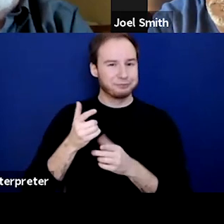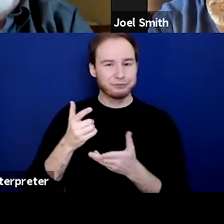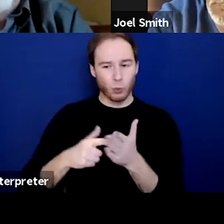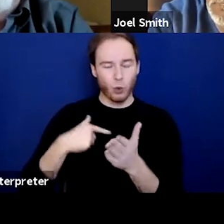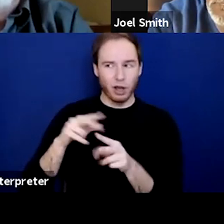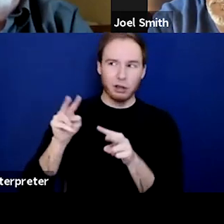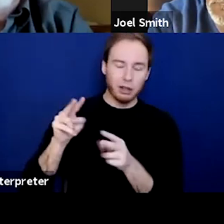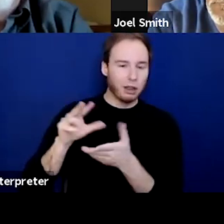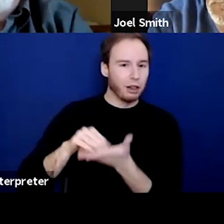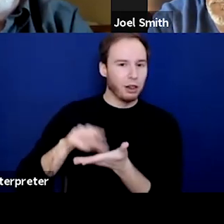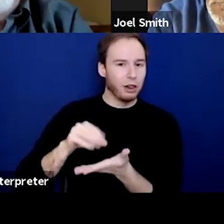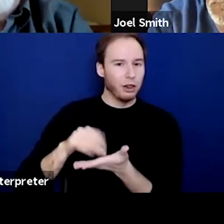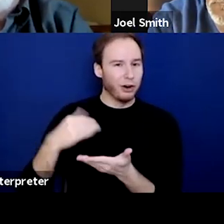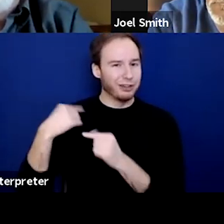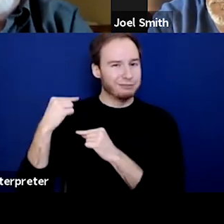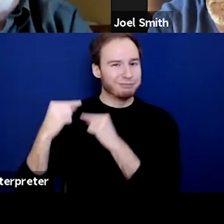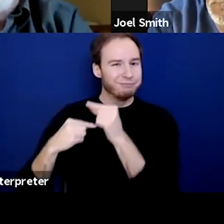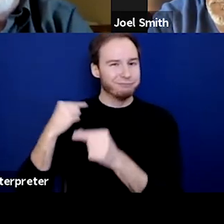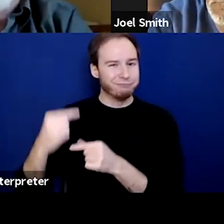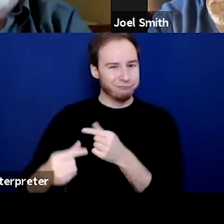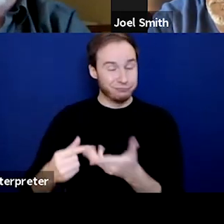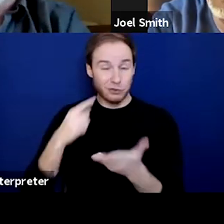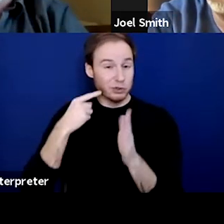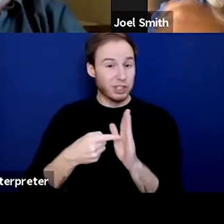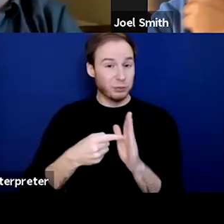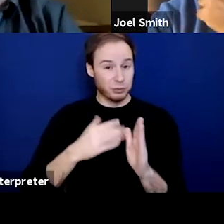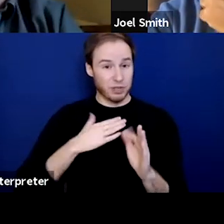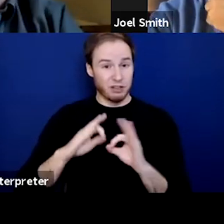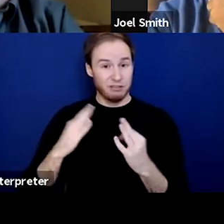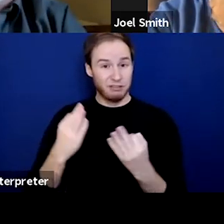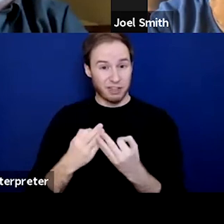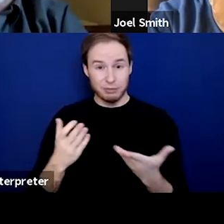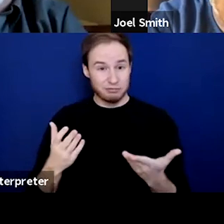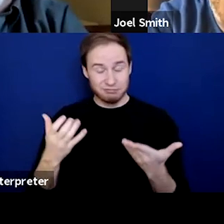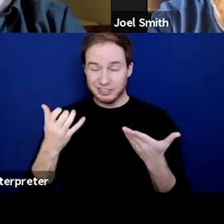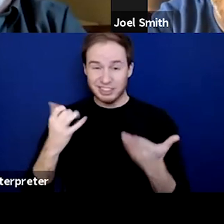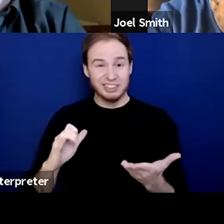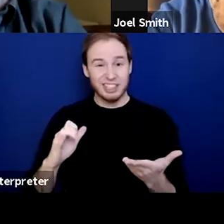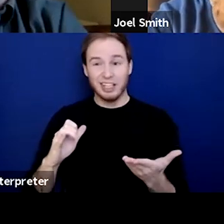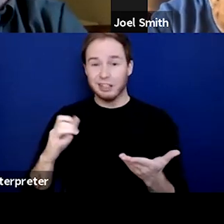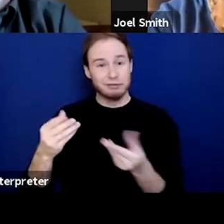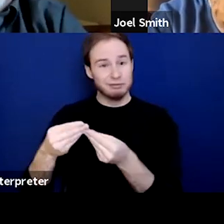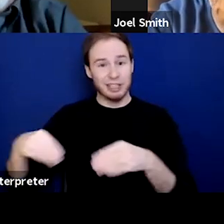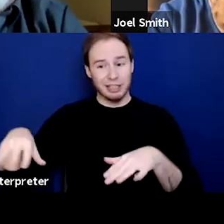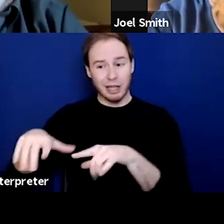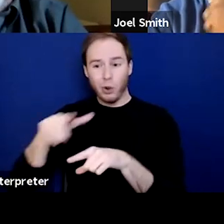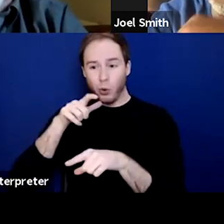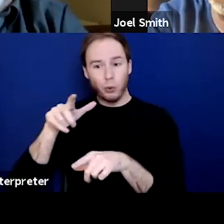There's generational trauma specifically in my family. We still have the land owned by the people who used to own us.